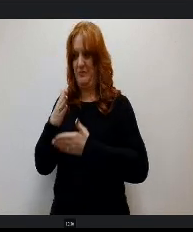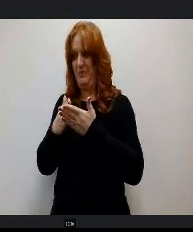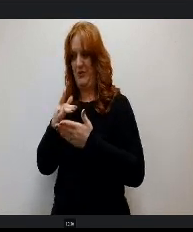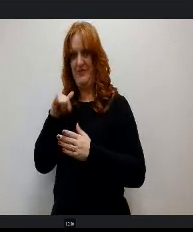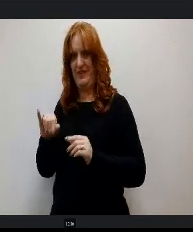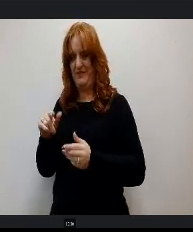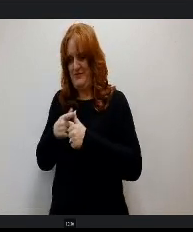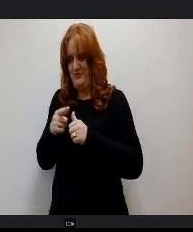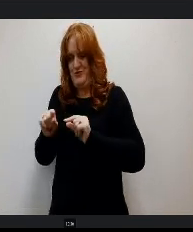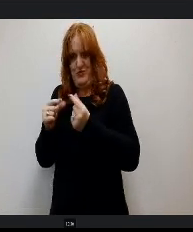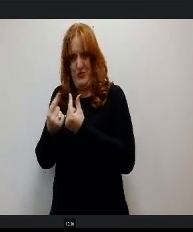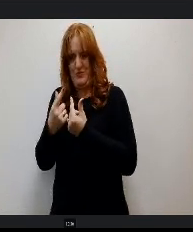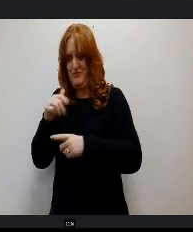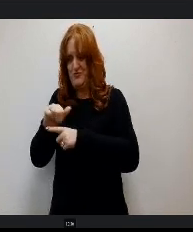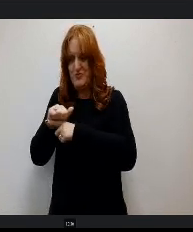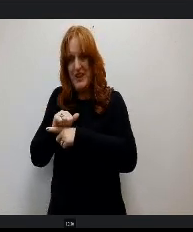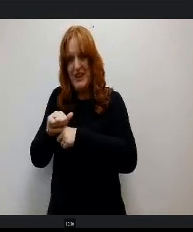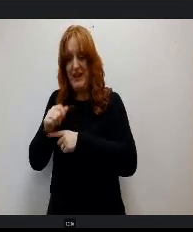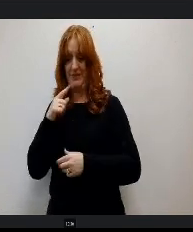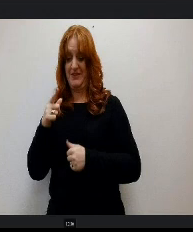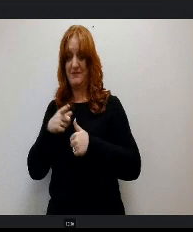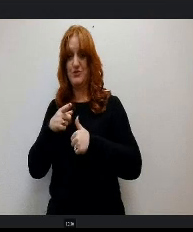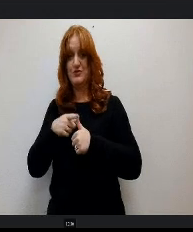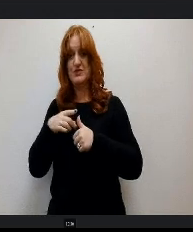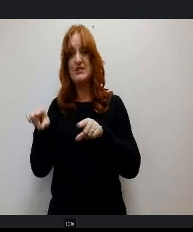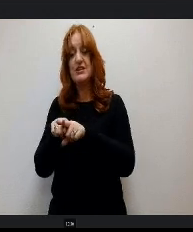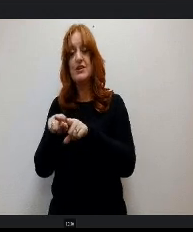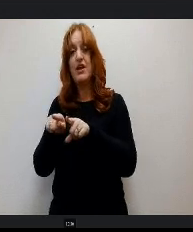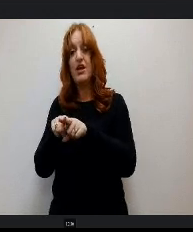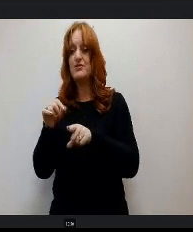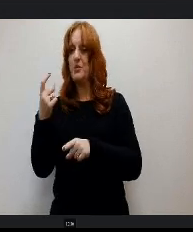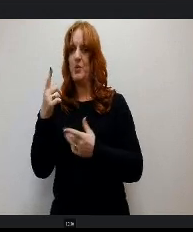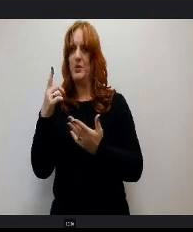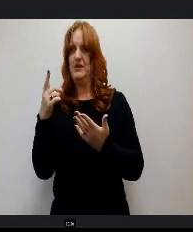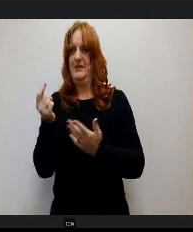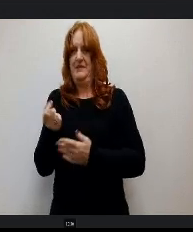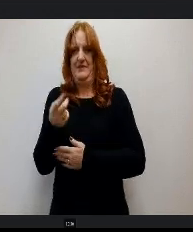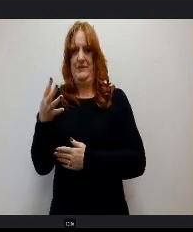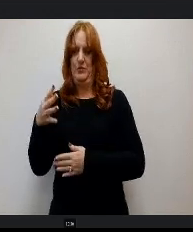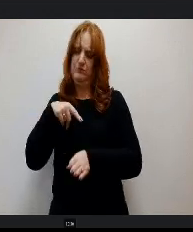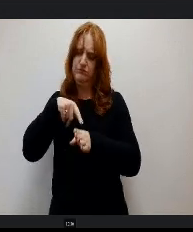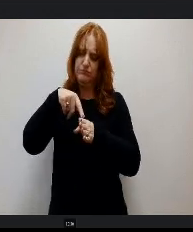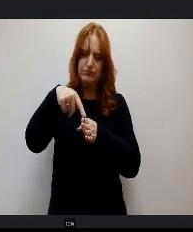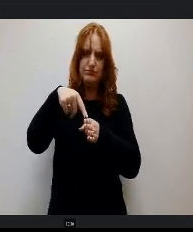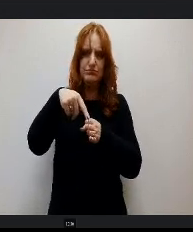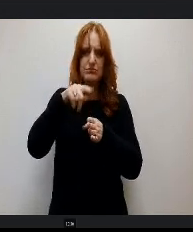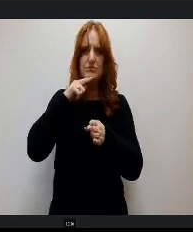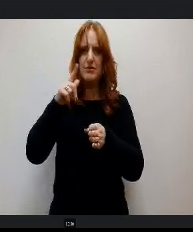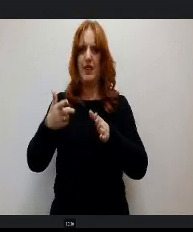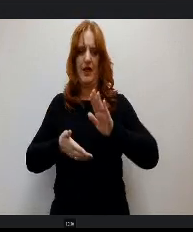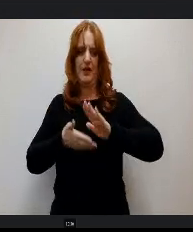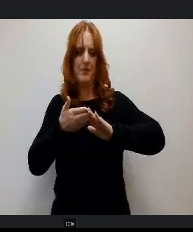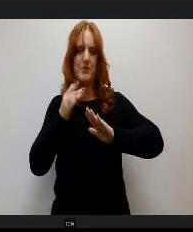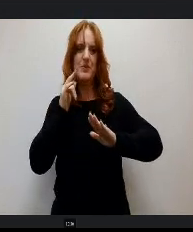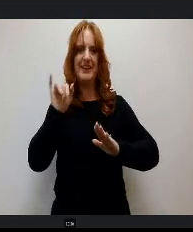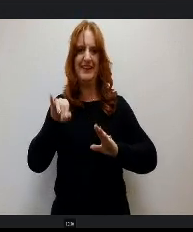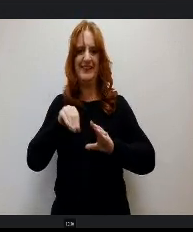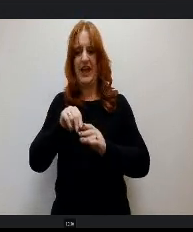trainees. I'm the 1st and so far one of very few specialists operating in the secondary level, the only one in the high school.